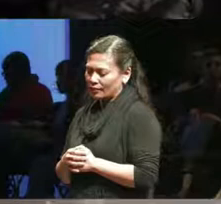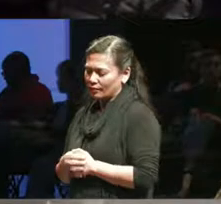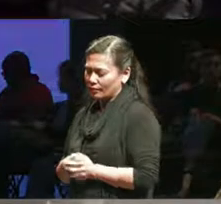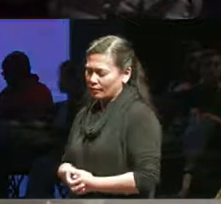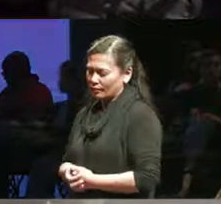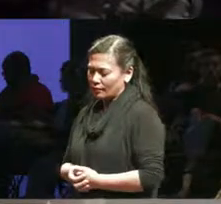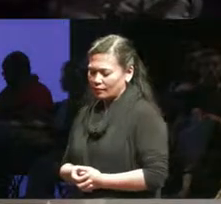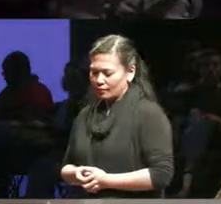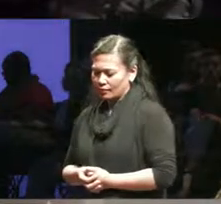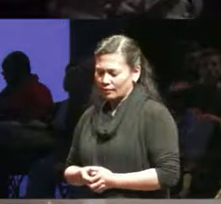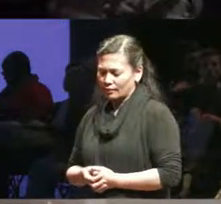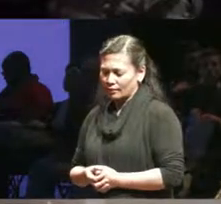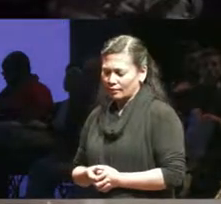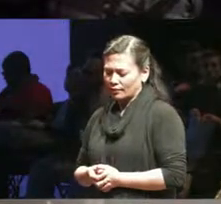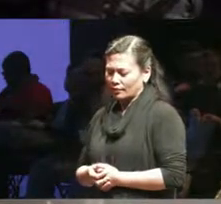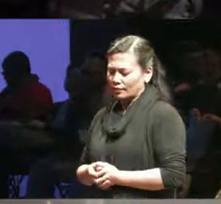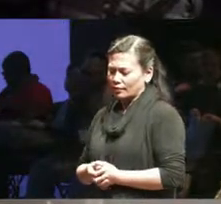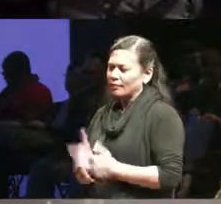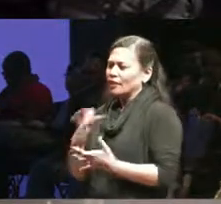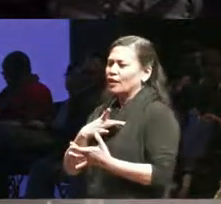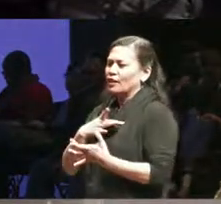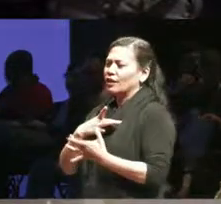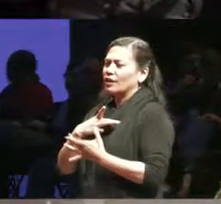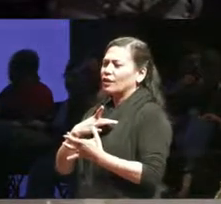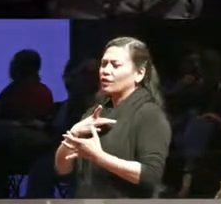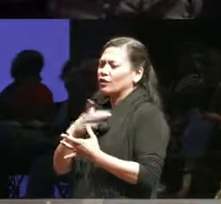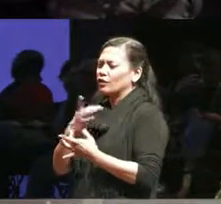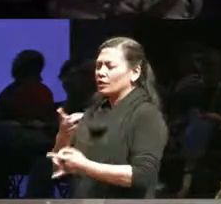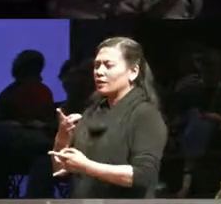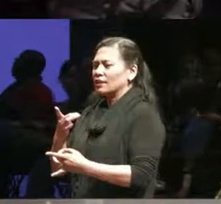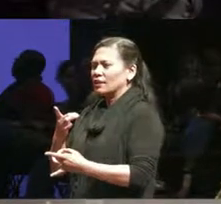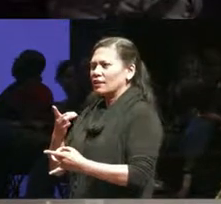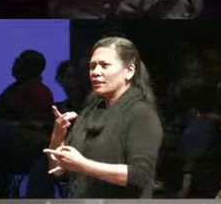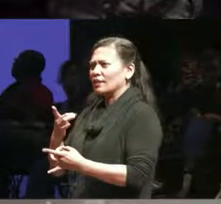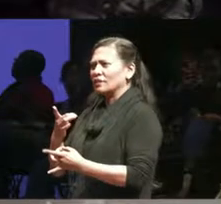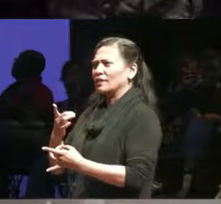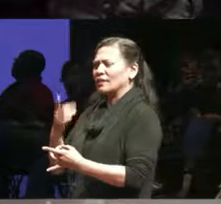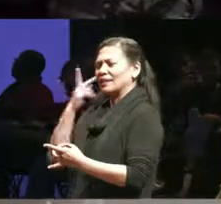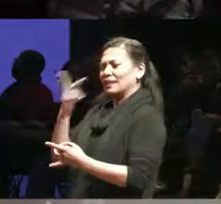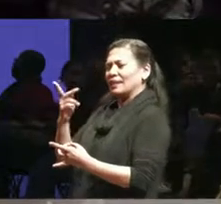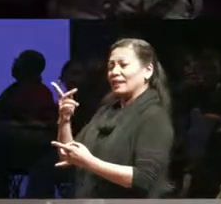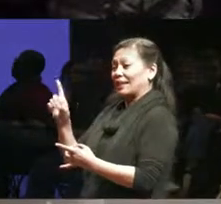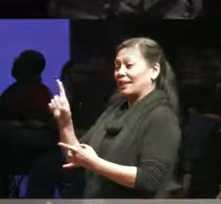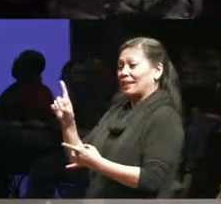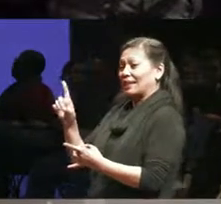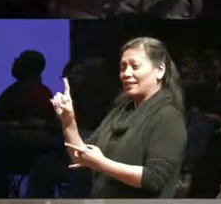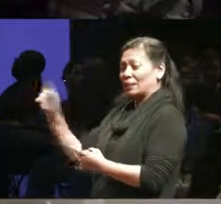to see such almost discrimination to dis arts in Canada. When we're